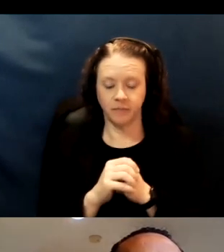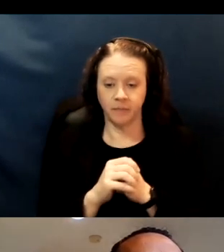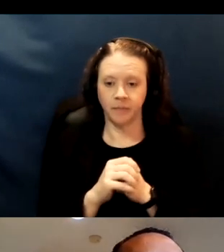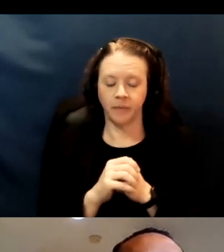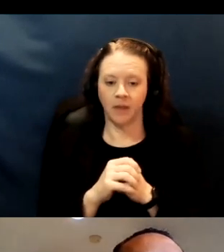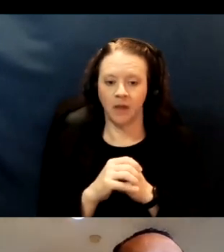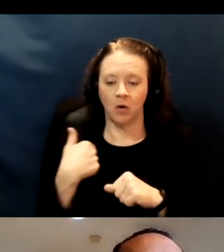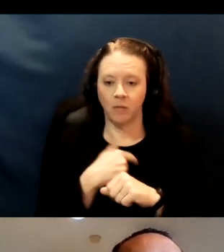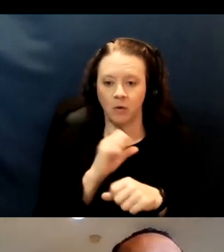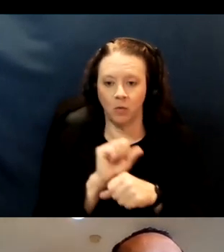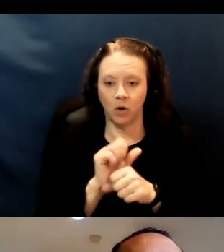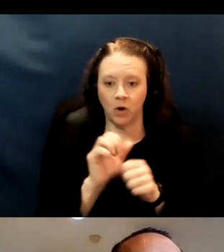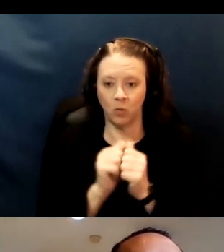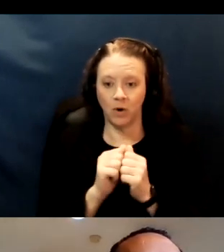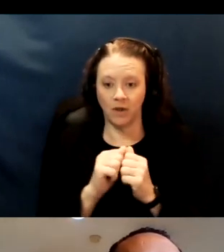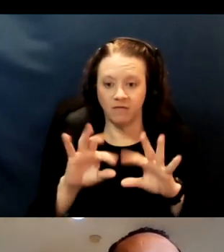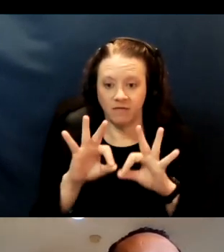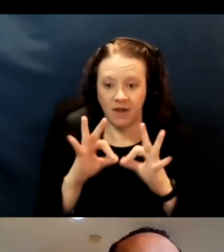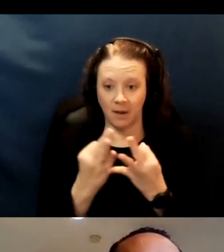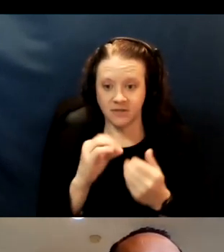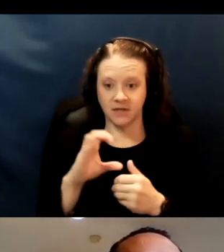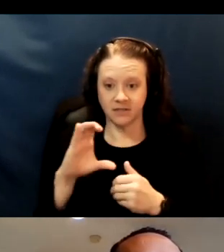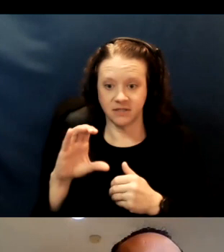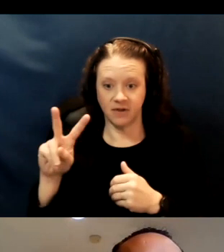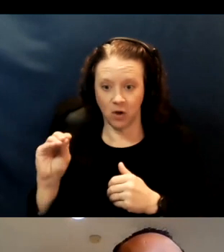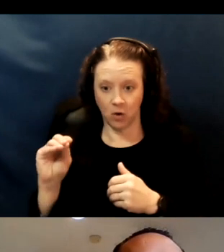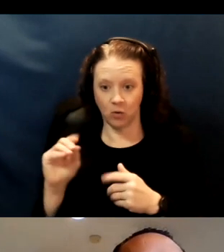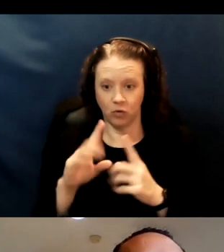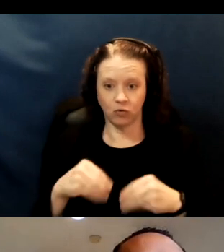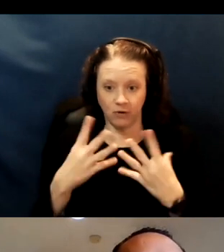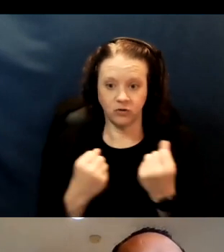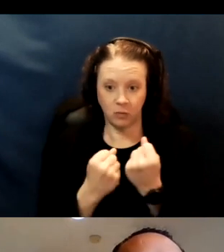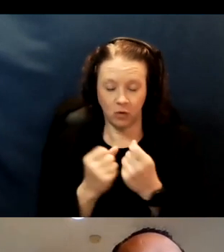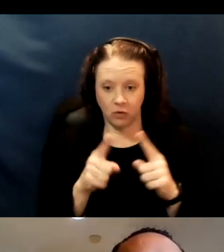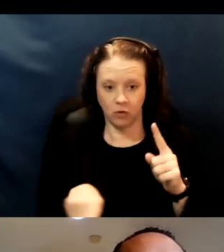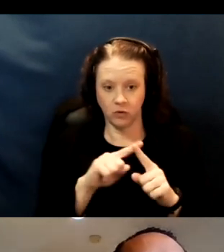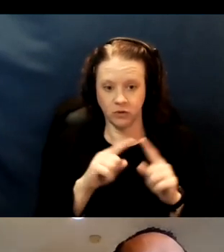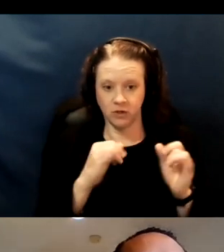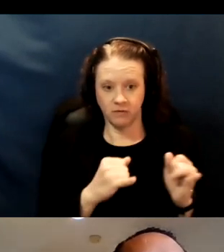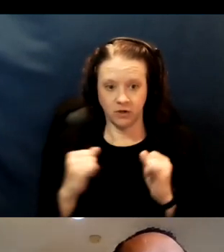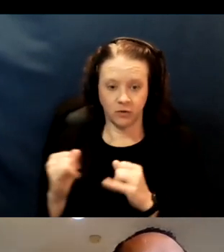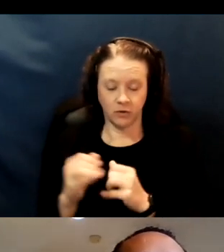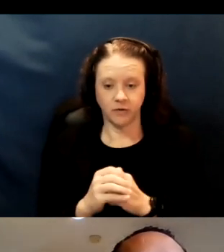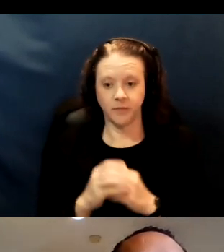to provide support to those individuals. Now, moving on to those without internet,